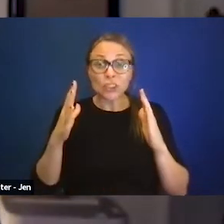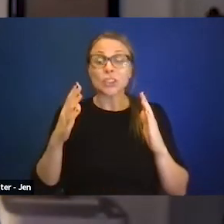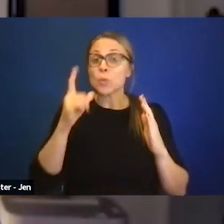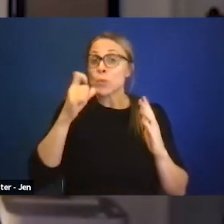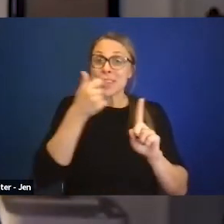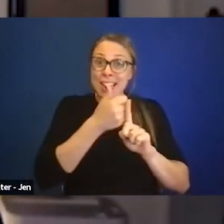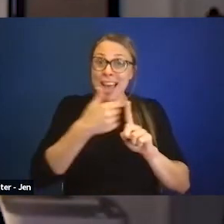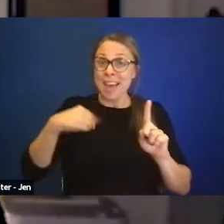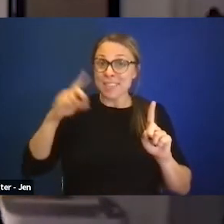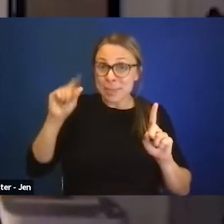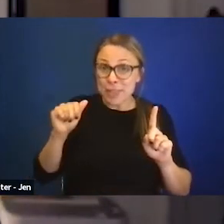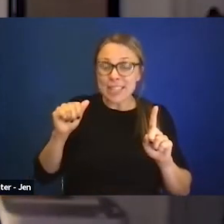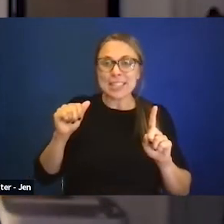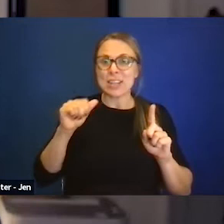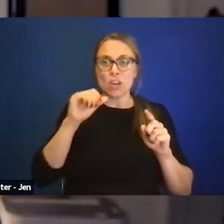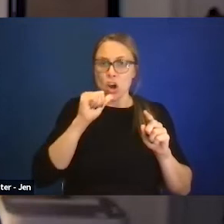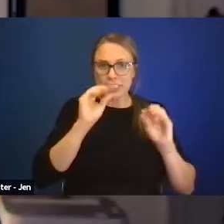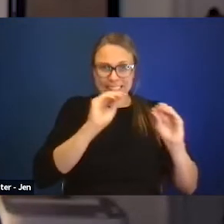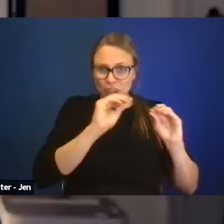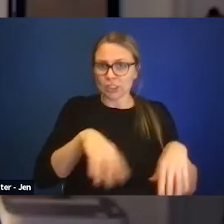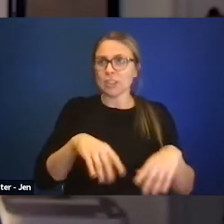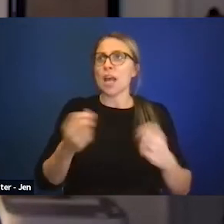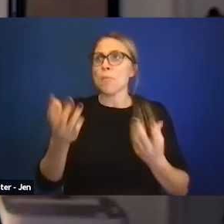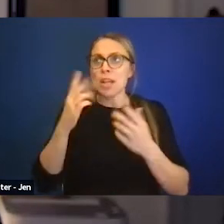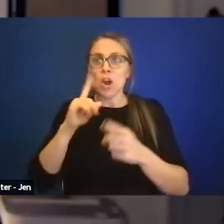as principals with visible and invisible disabilities,